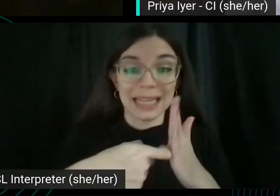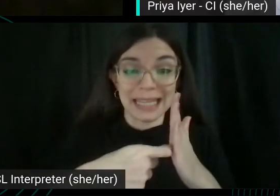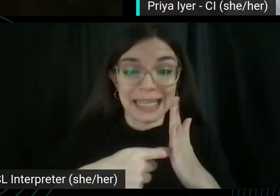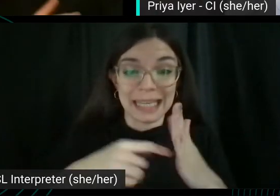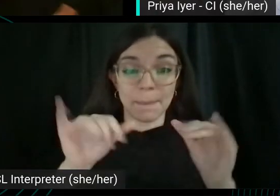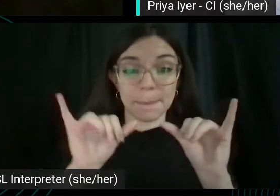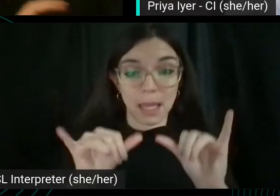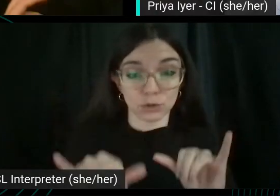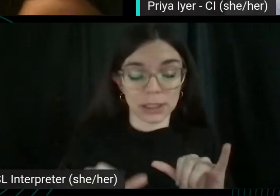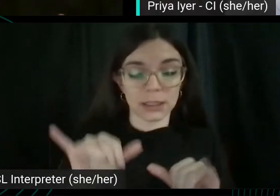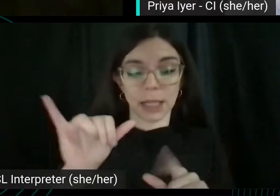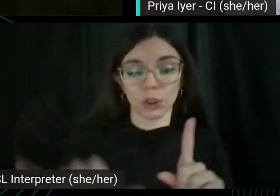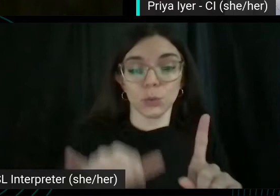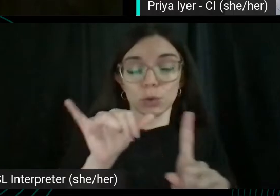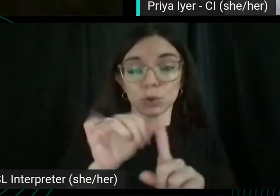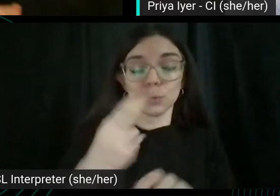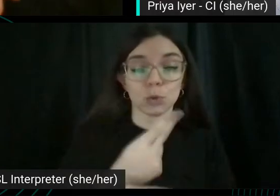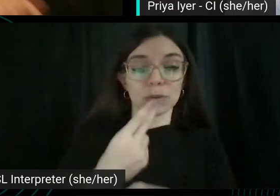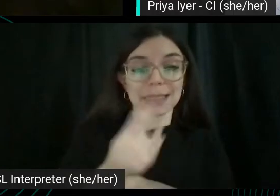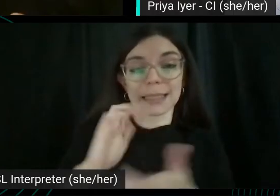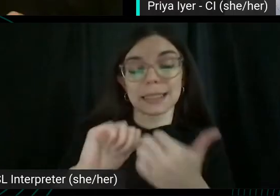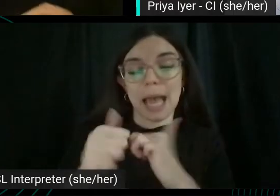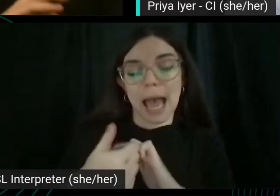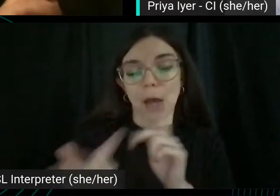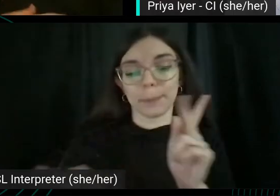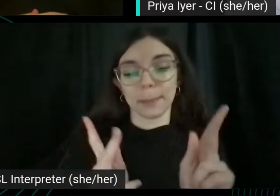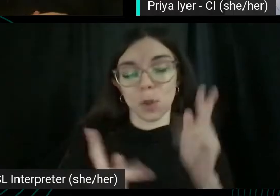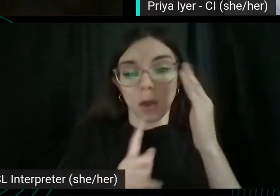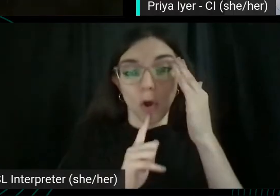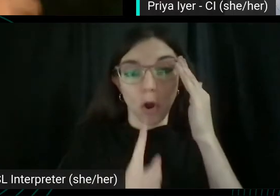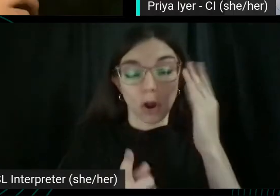Is how people are interacting with it by either liking subscribing,